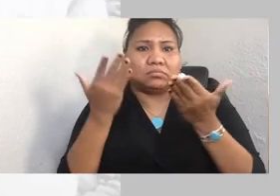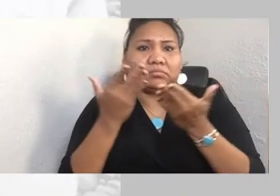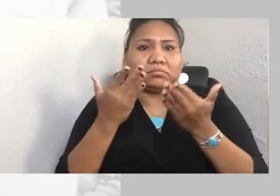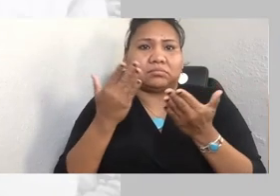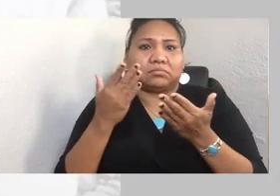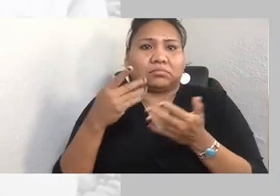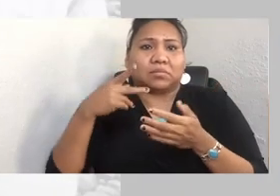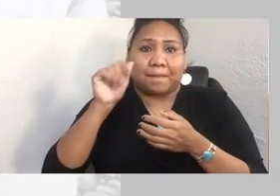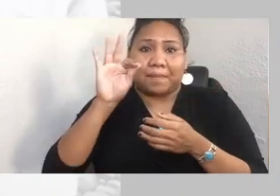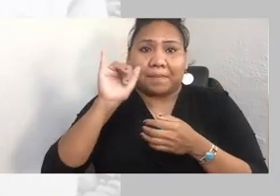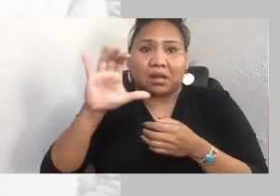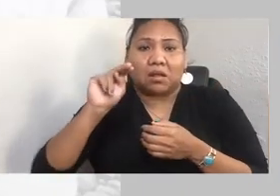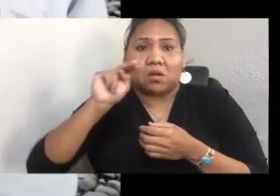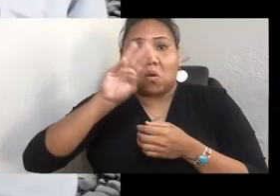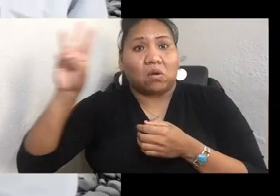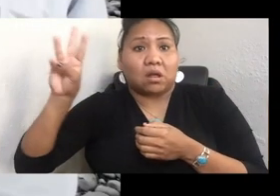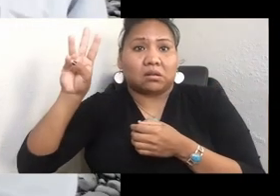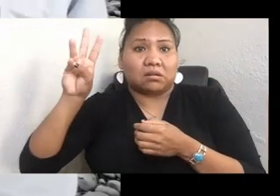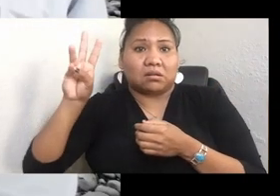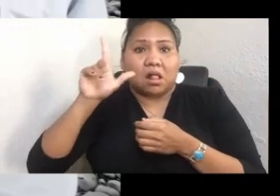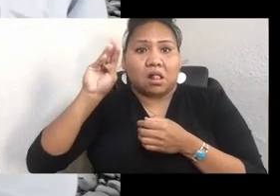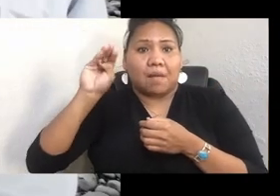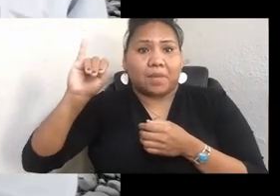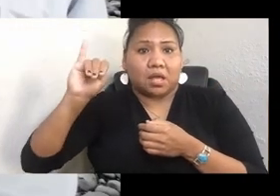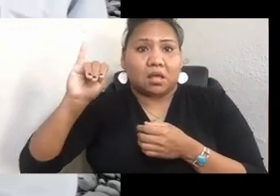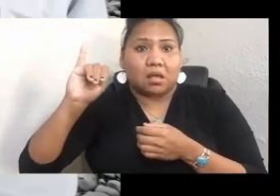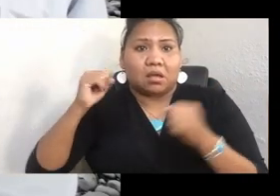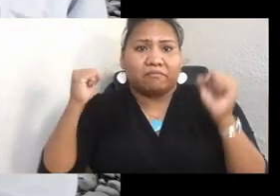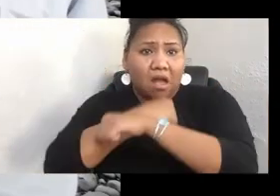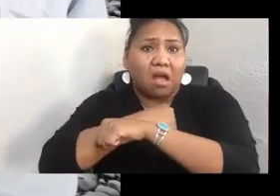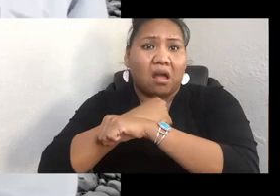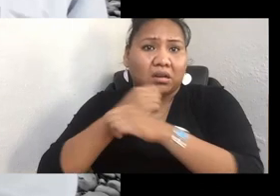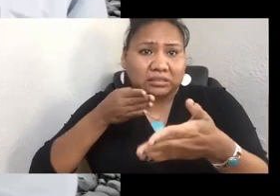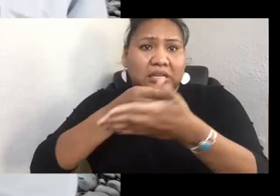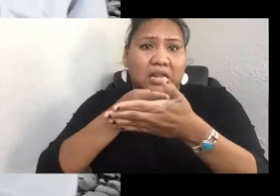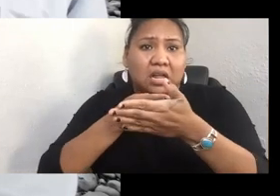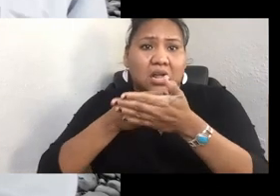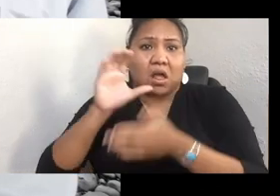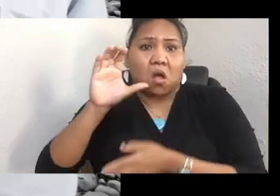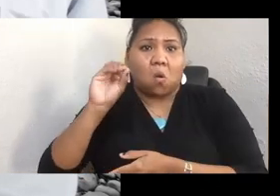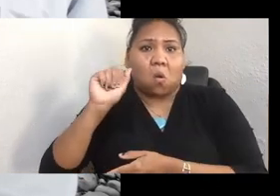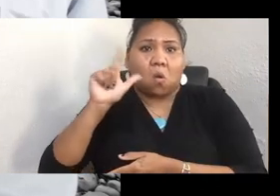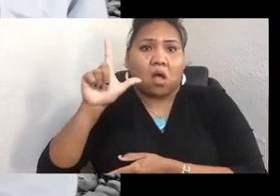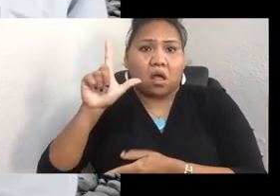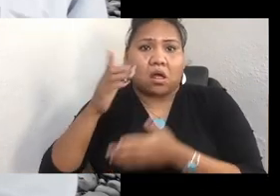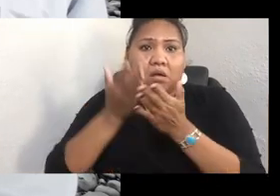they were fighting against the largest proposed coal port in North America at Cherry Point on Lummi territory.